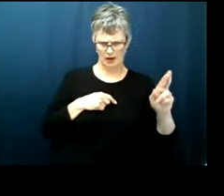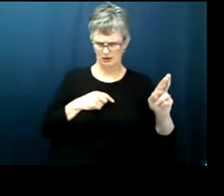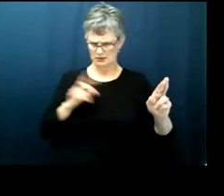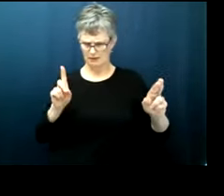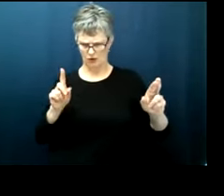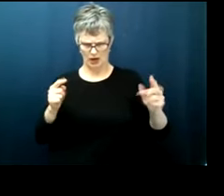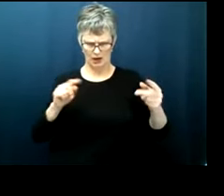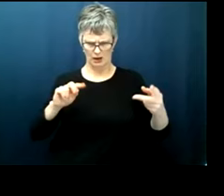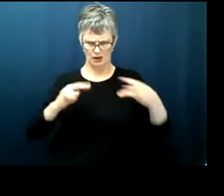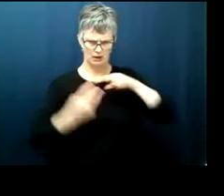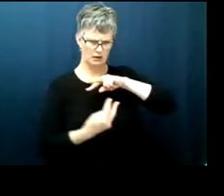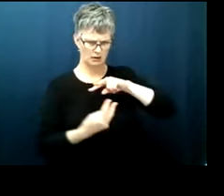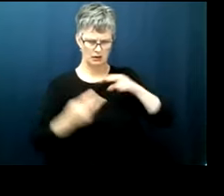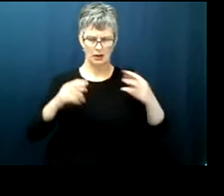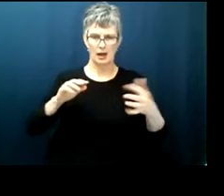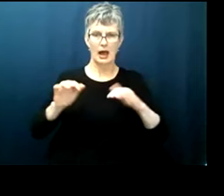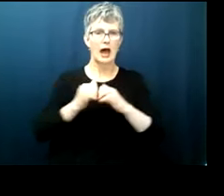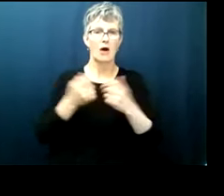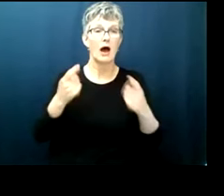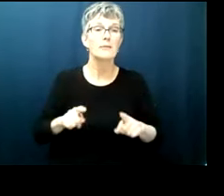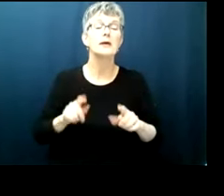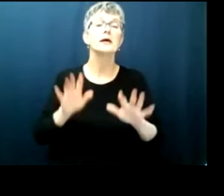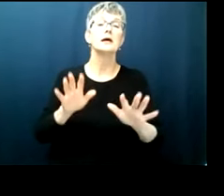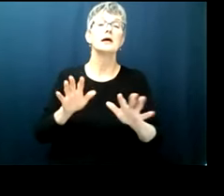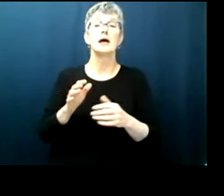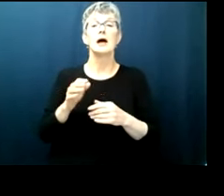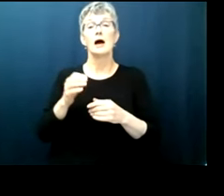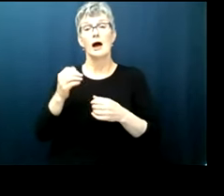that largely came about in part due to years of struggles over segregation in